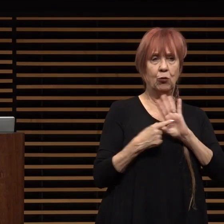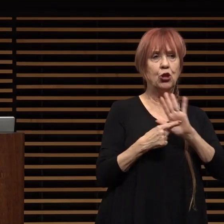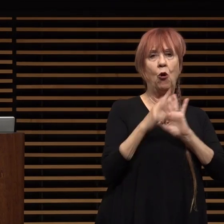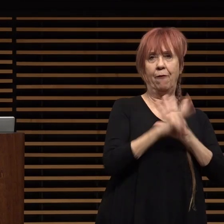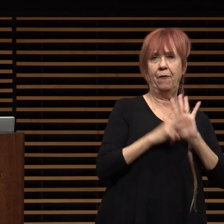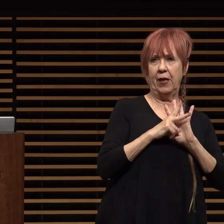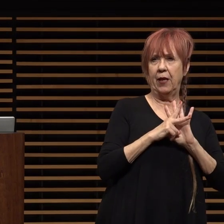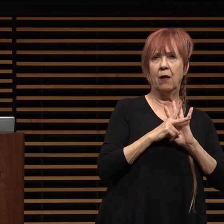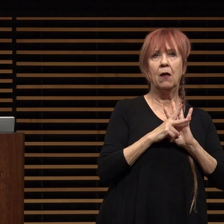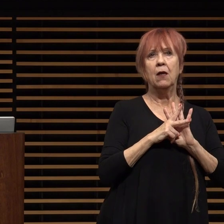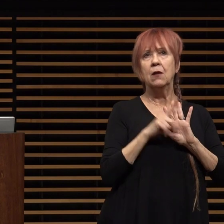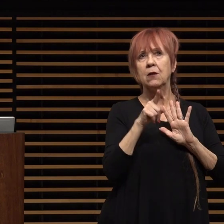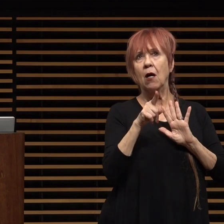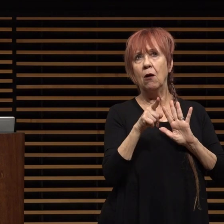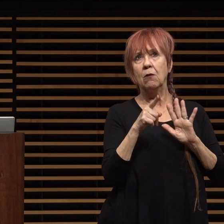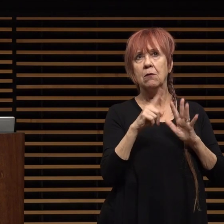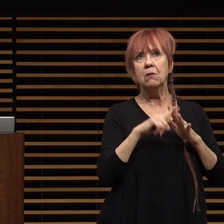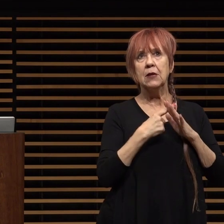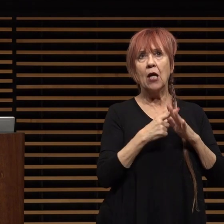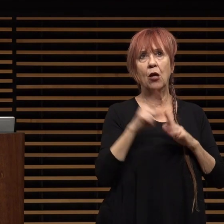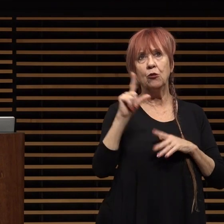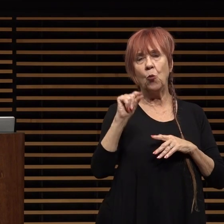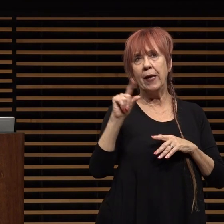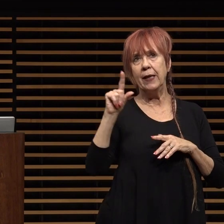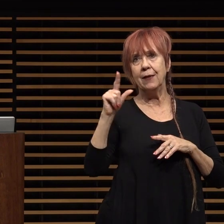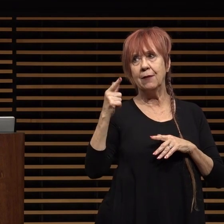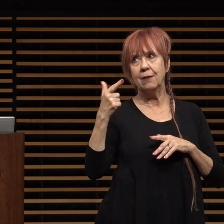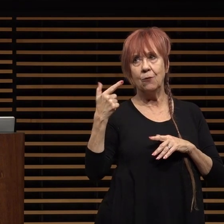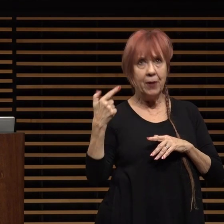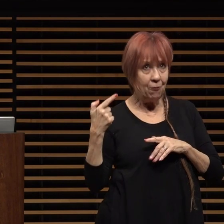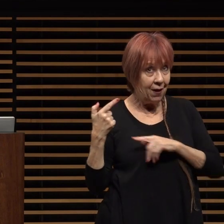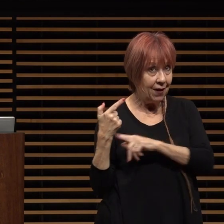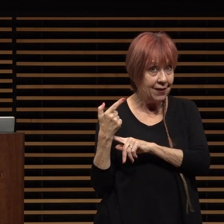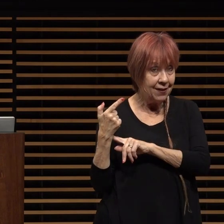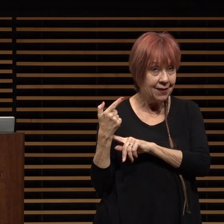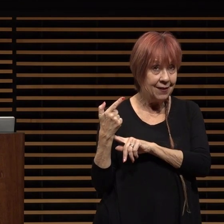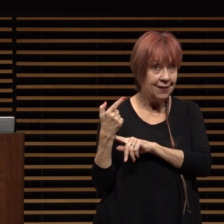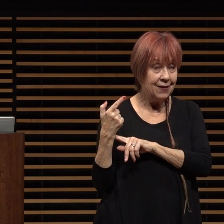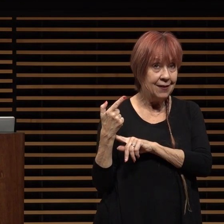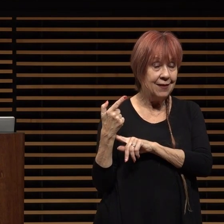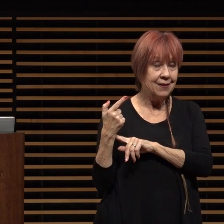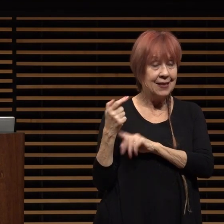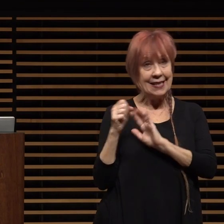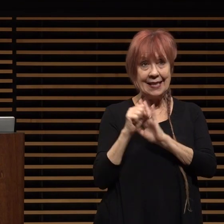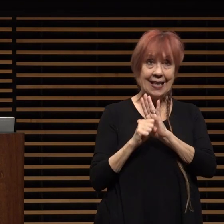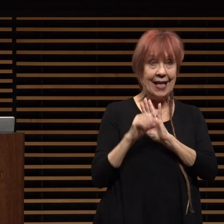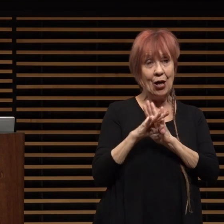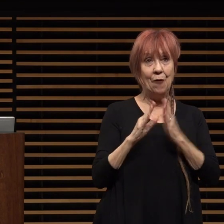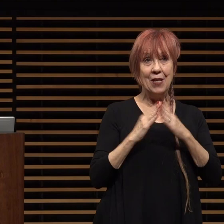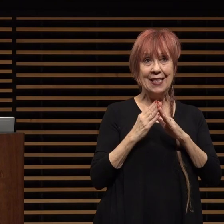have them fire up our 2021 state of the city or 2022 state of